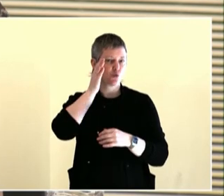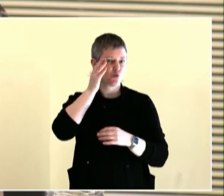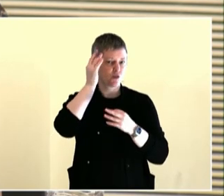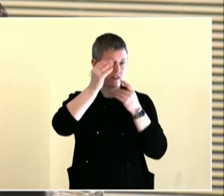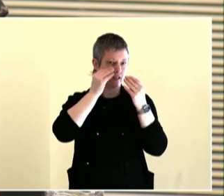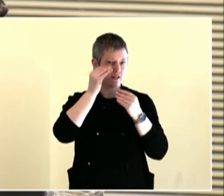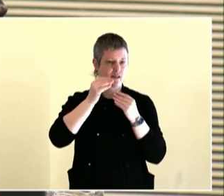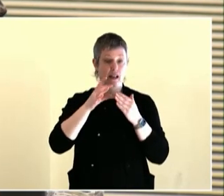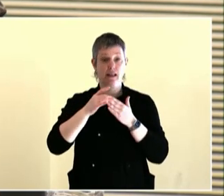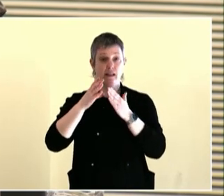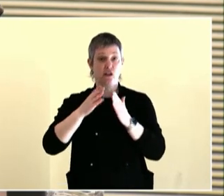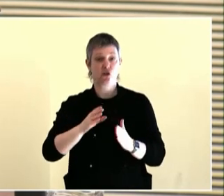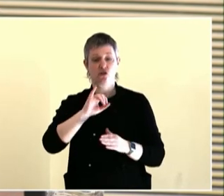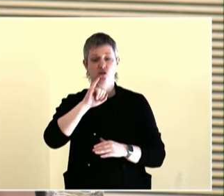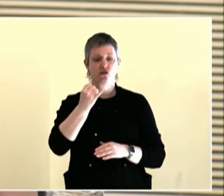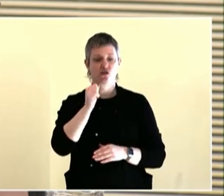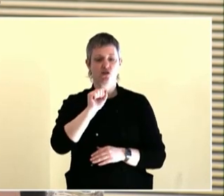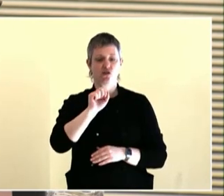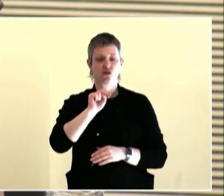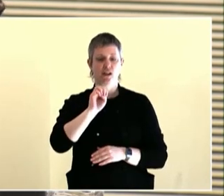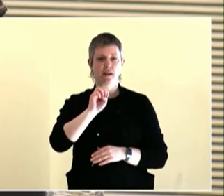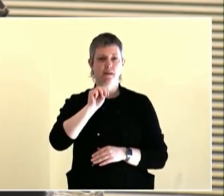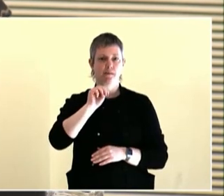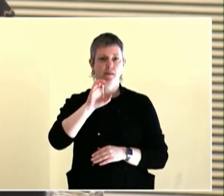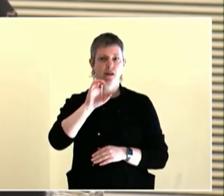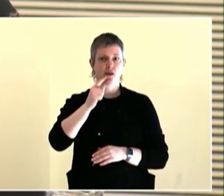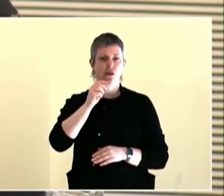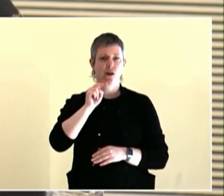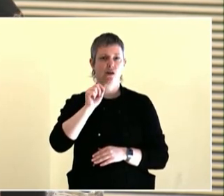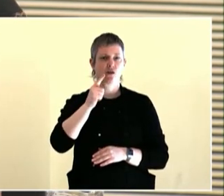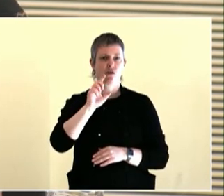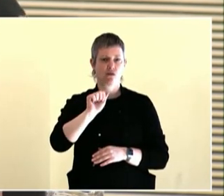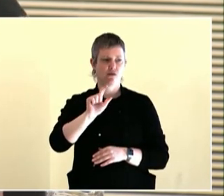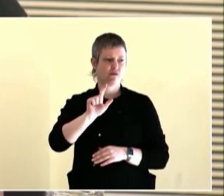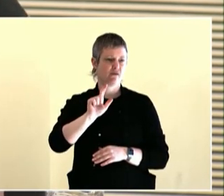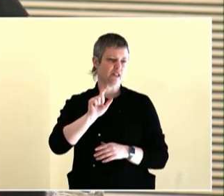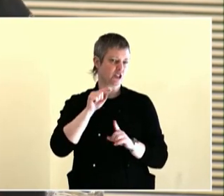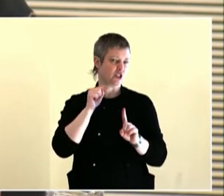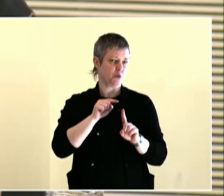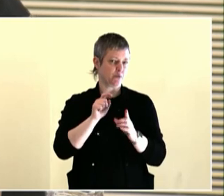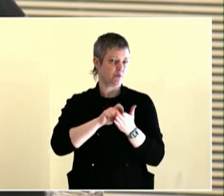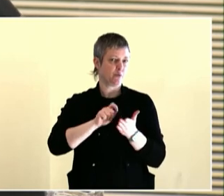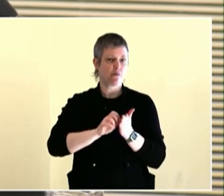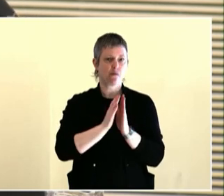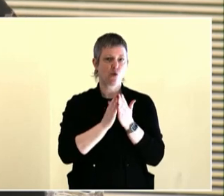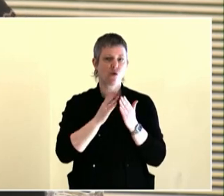I saw the most recent mural he painted, in the airport, it is stunning. It is so amazing.